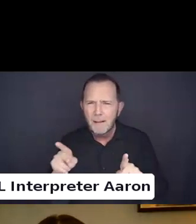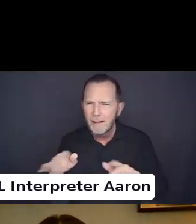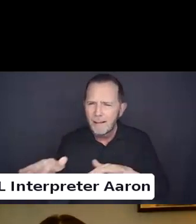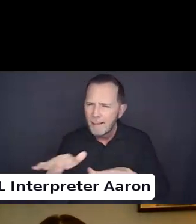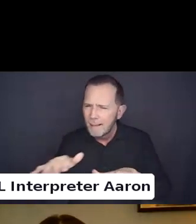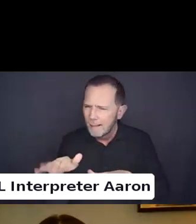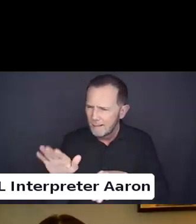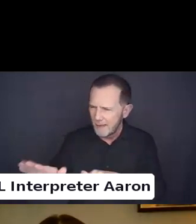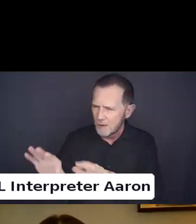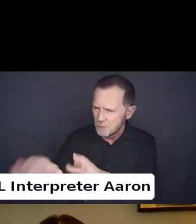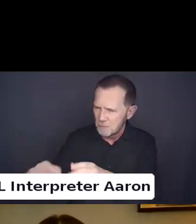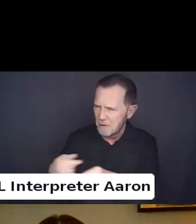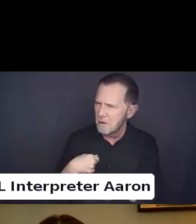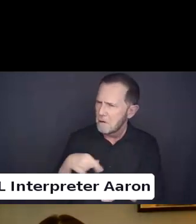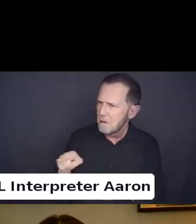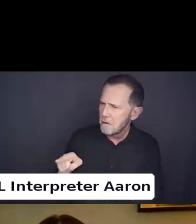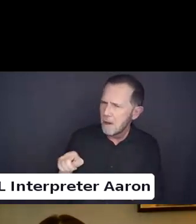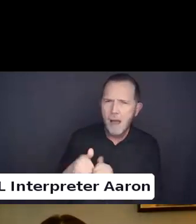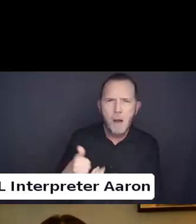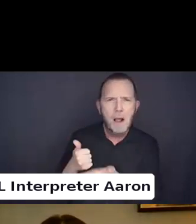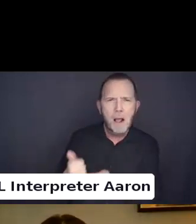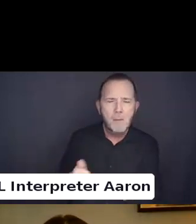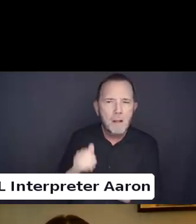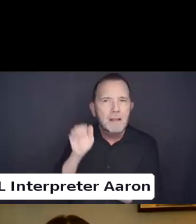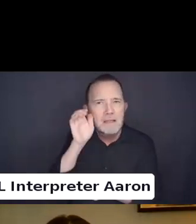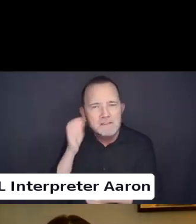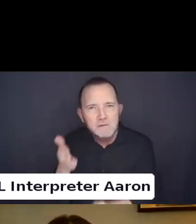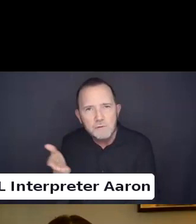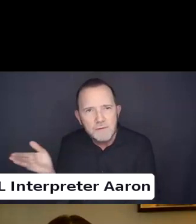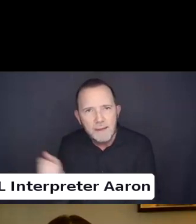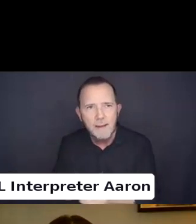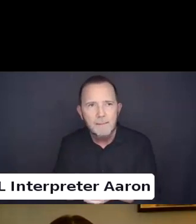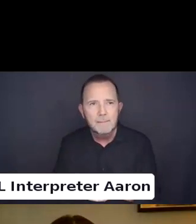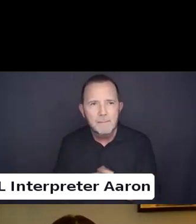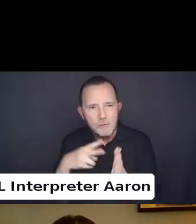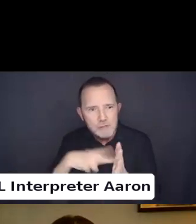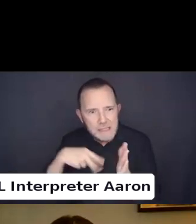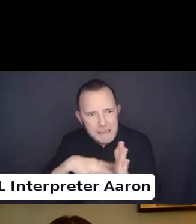Get involved. Educate yourself along the way. Learn how you can be flexible.